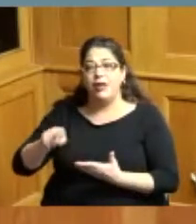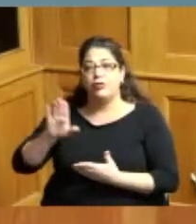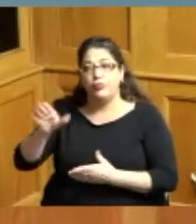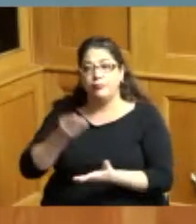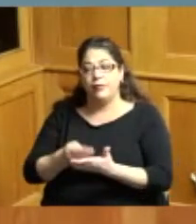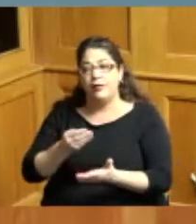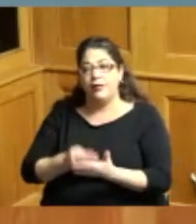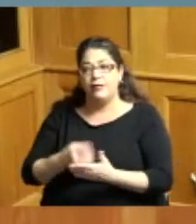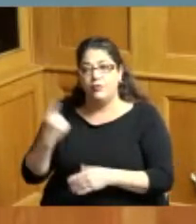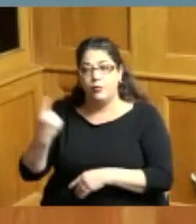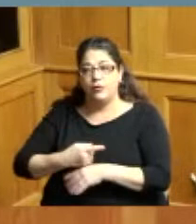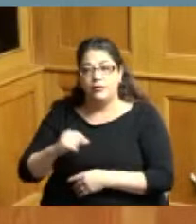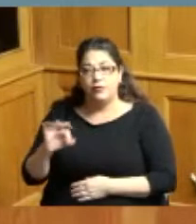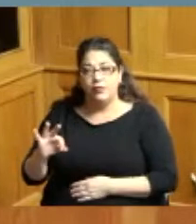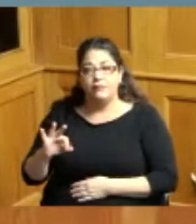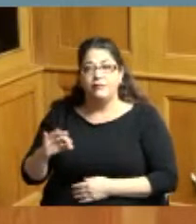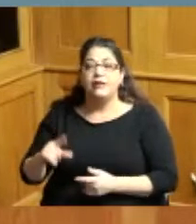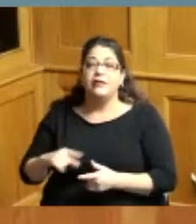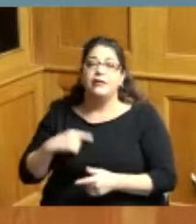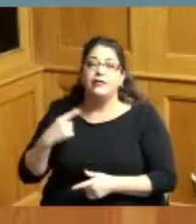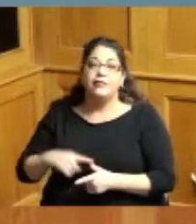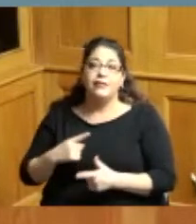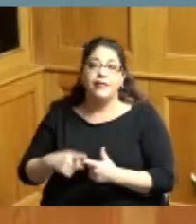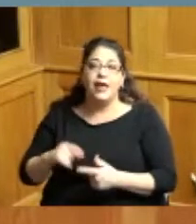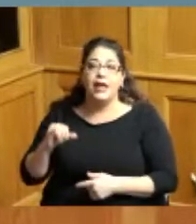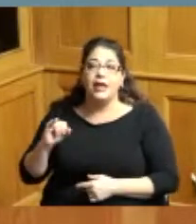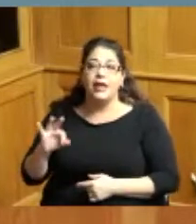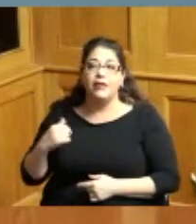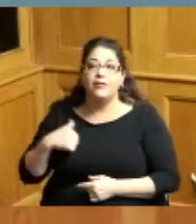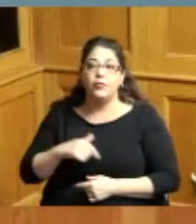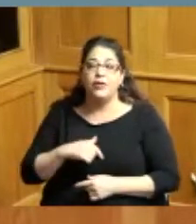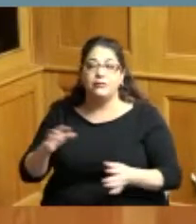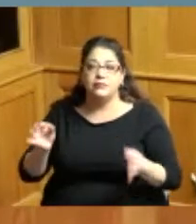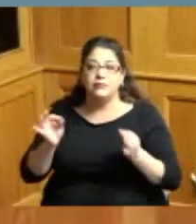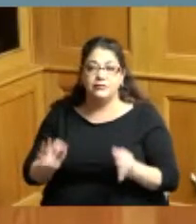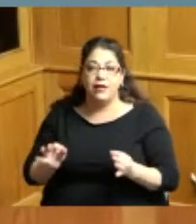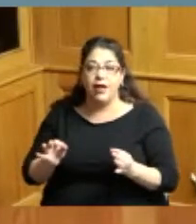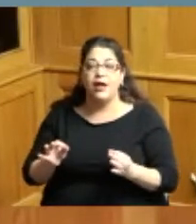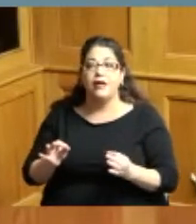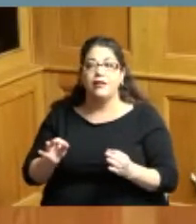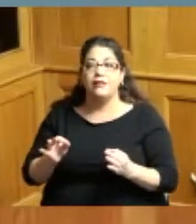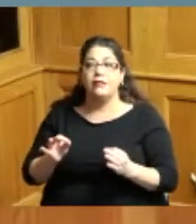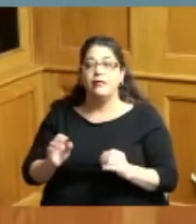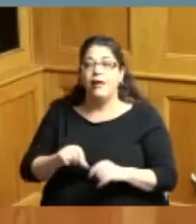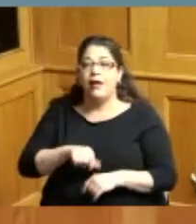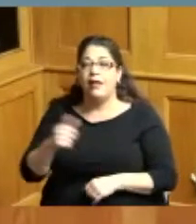then if for some reason if we decided and the other entities that are not under the Board like